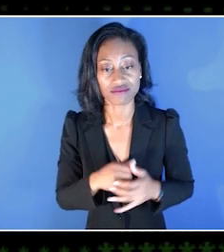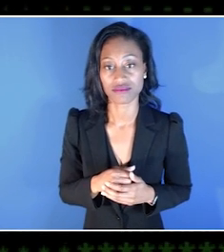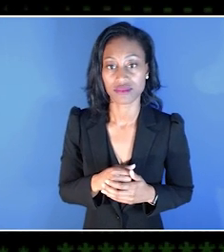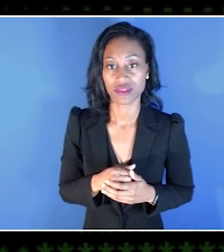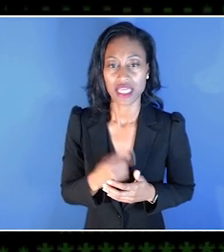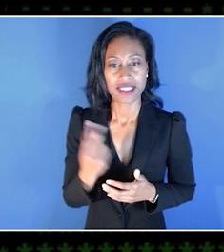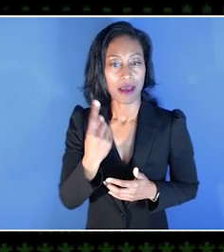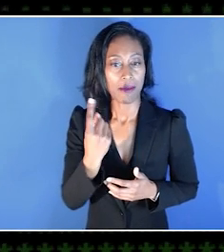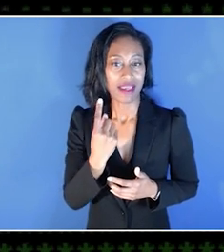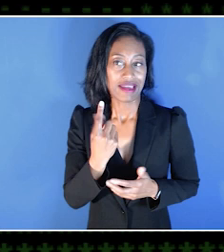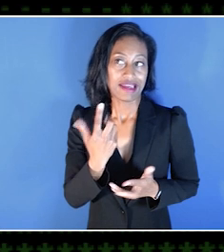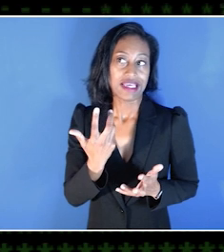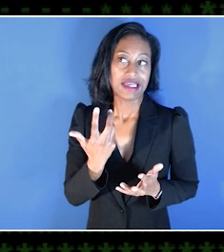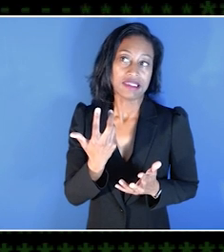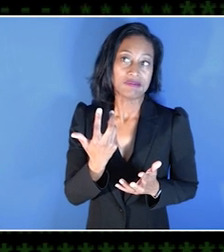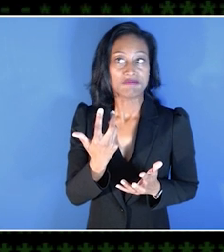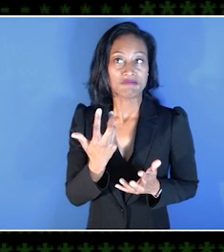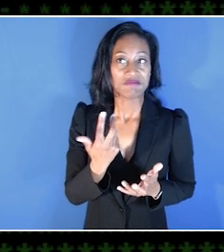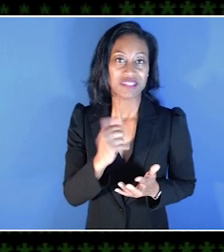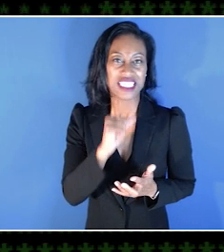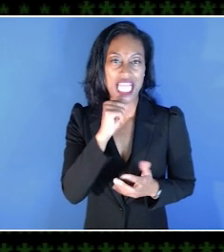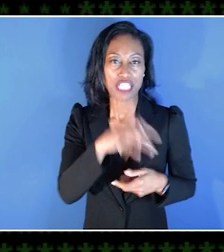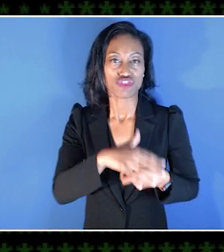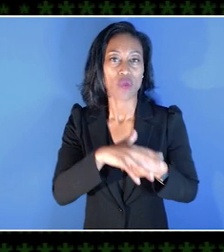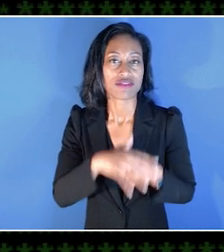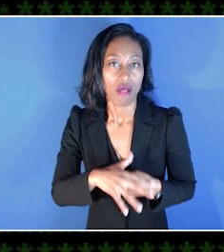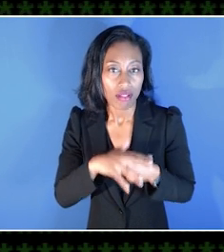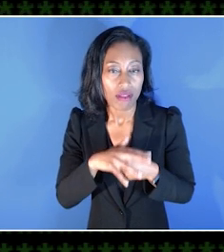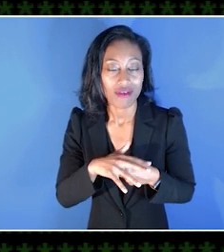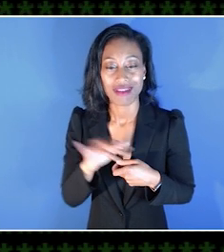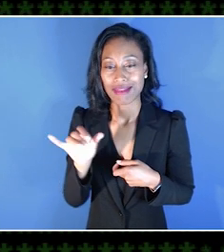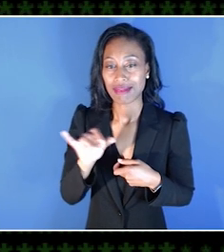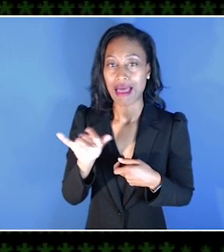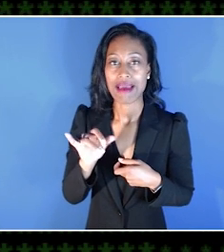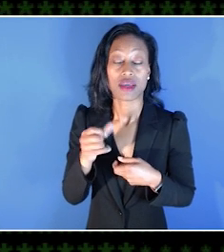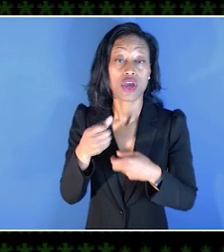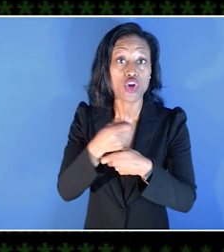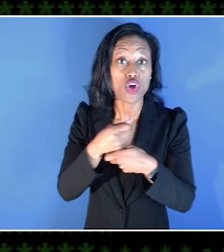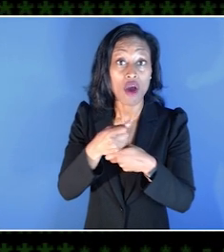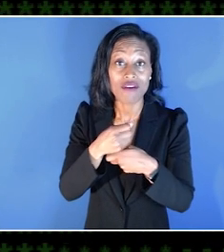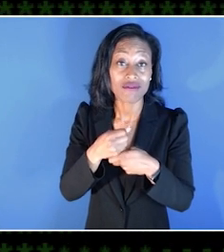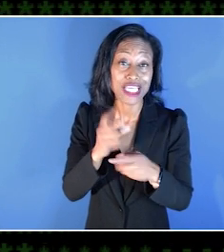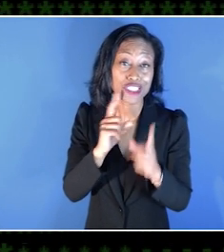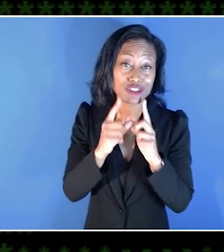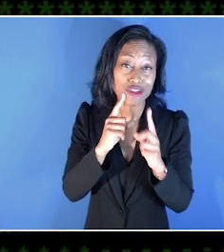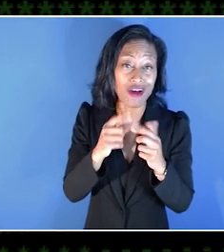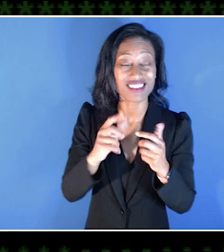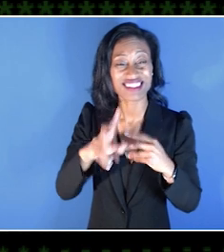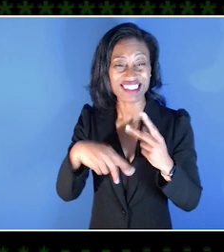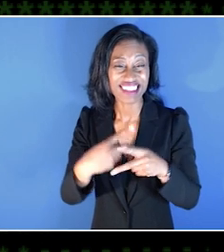something that isn't stressful, like I said, like a Coffee Talk kind of game.